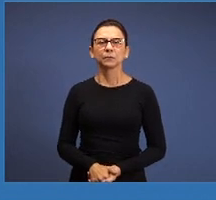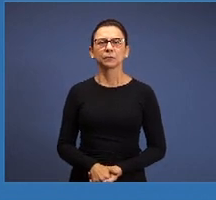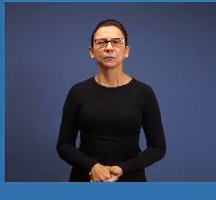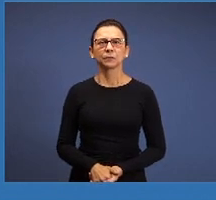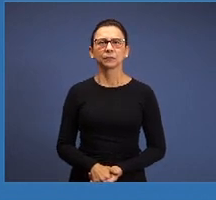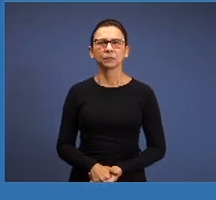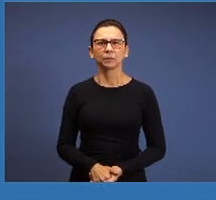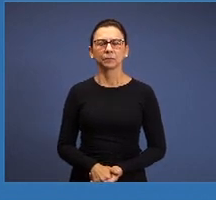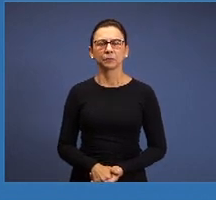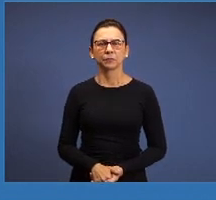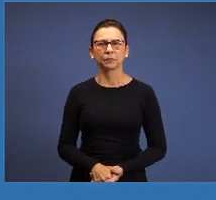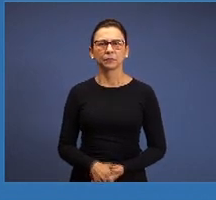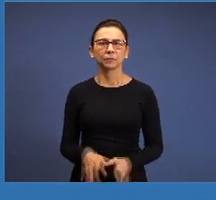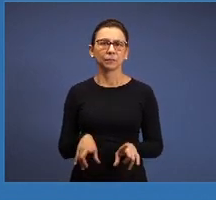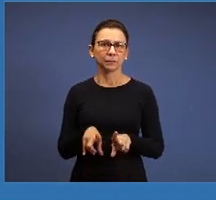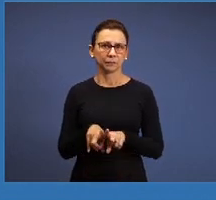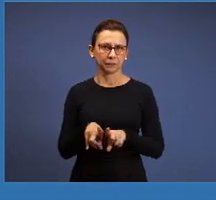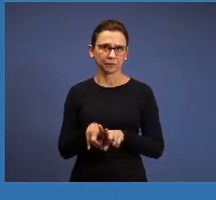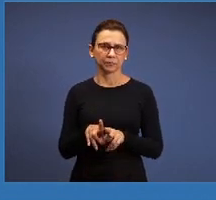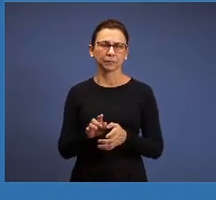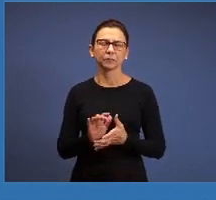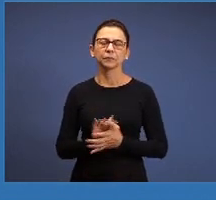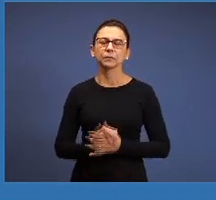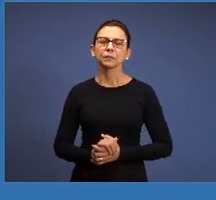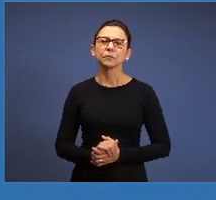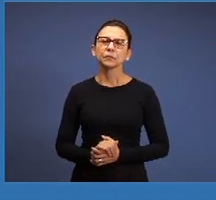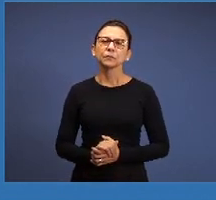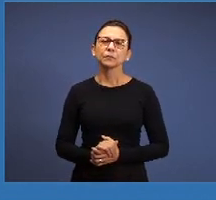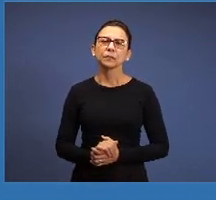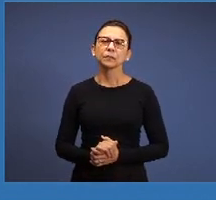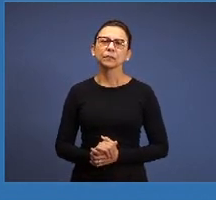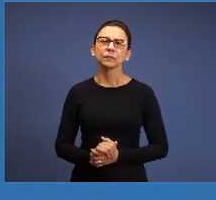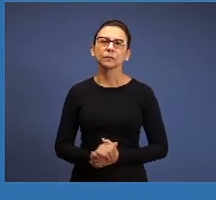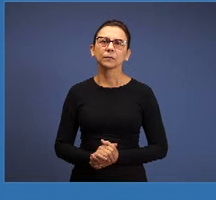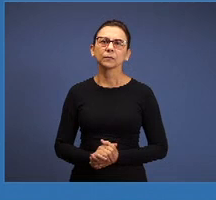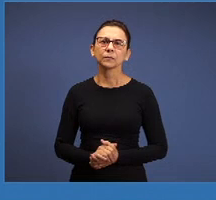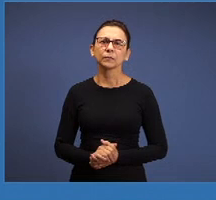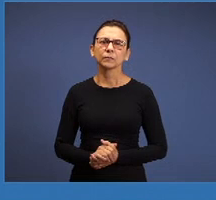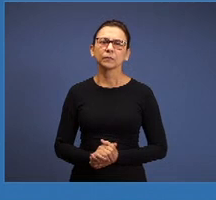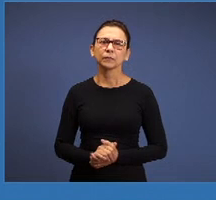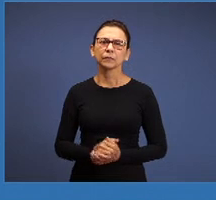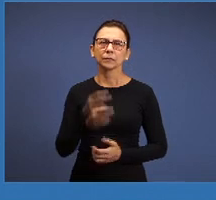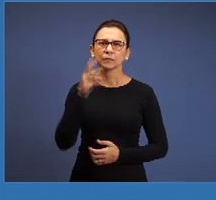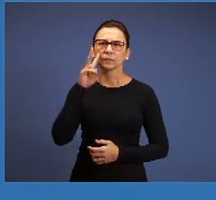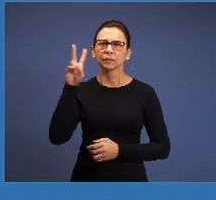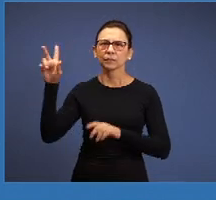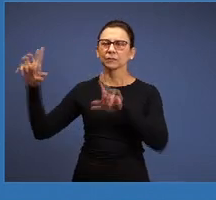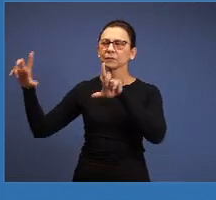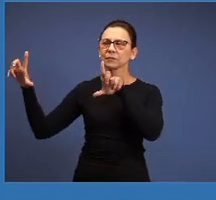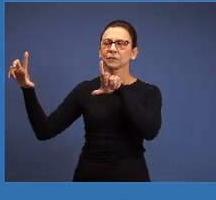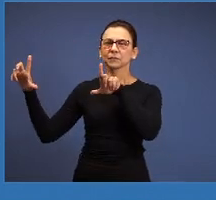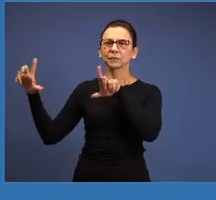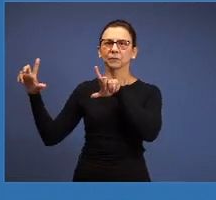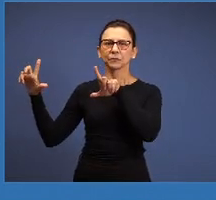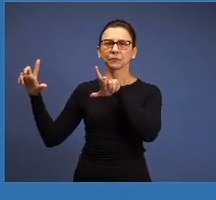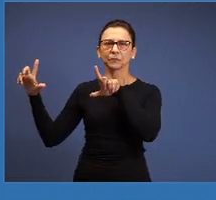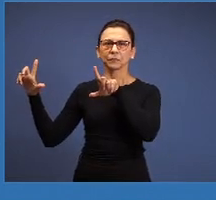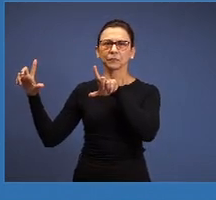can see here at the screen, our